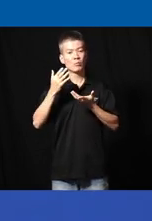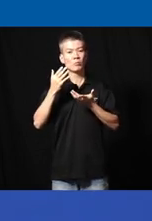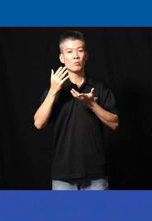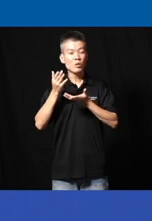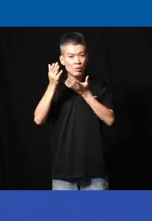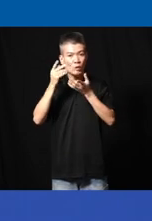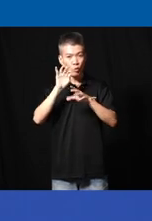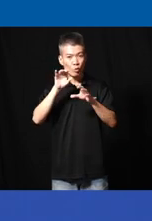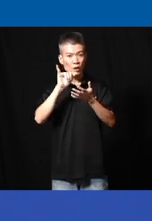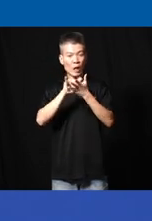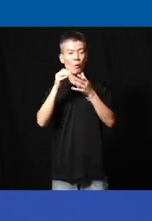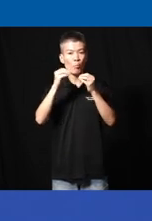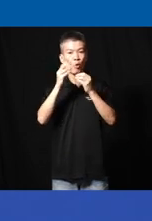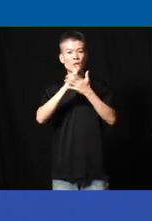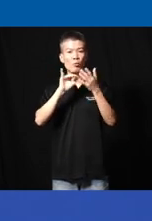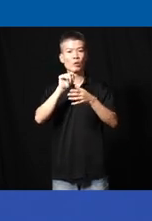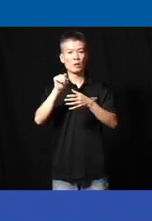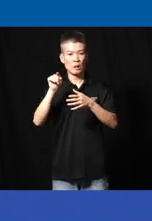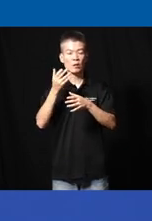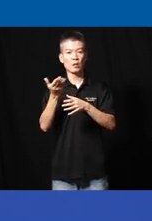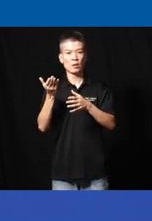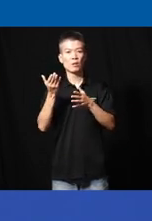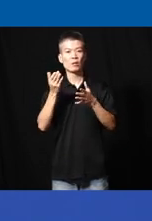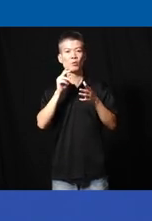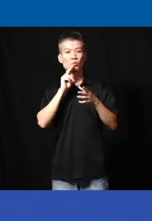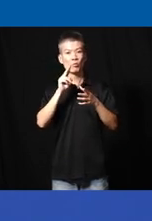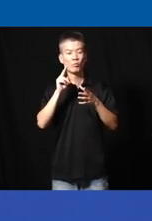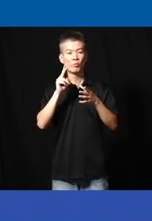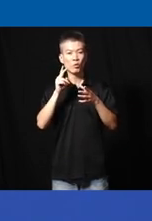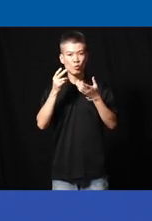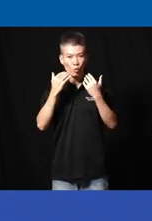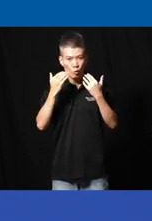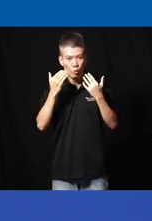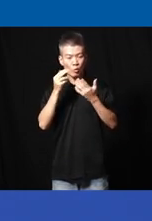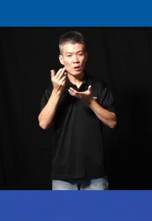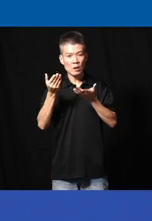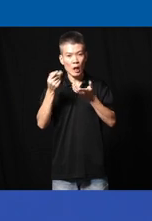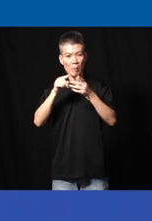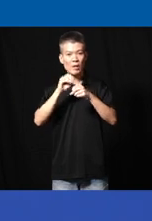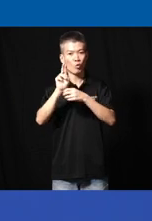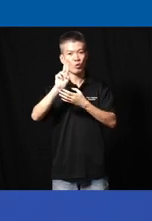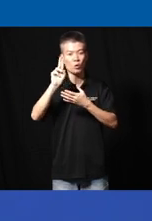that more then some of these things very cool stuff happens in the University will not rest